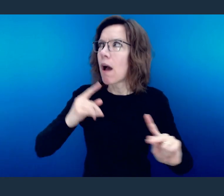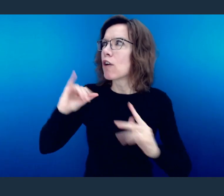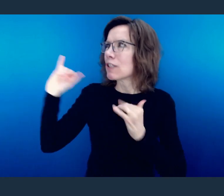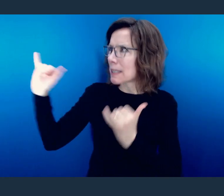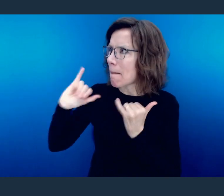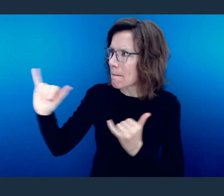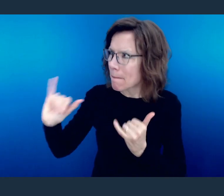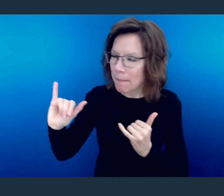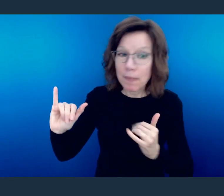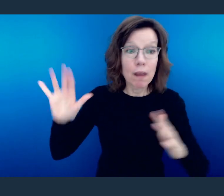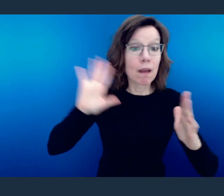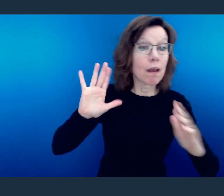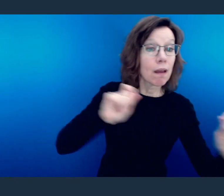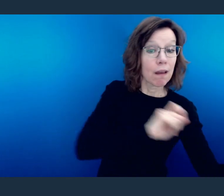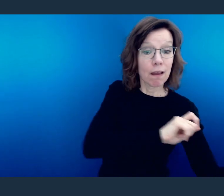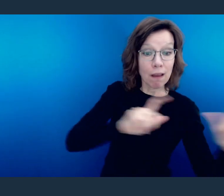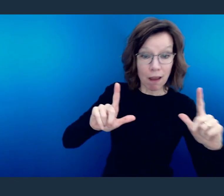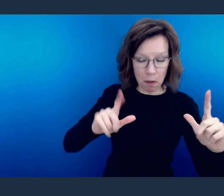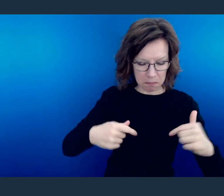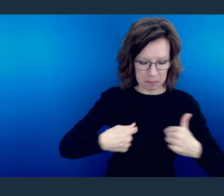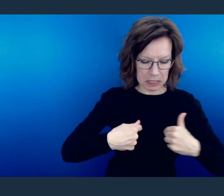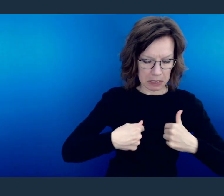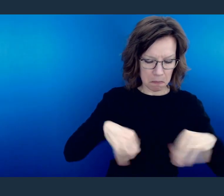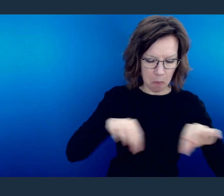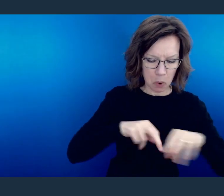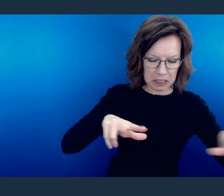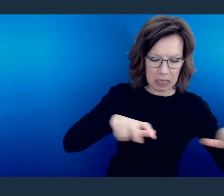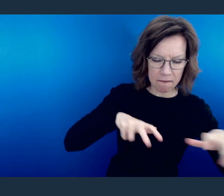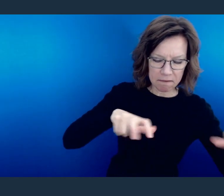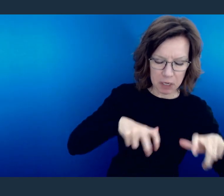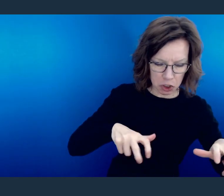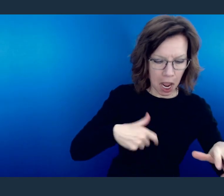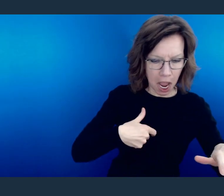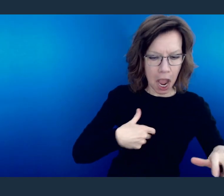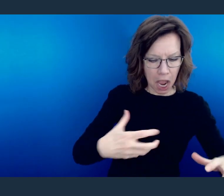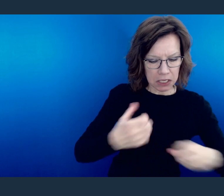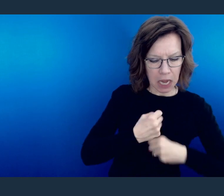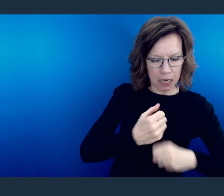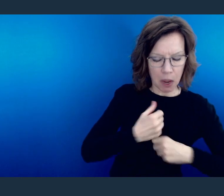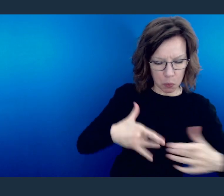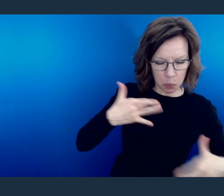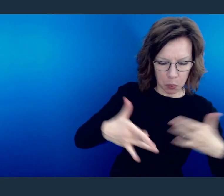You see that it's better to give than to receive.